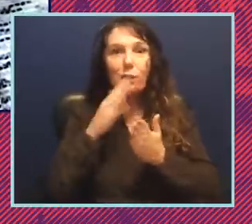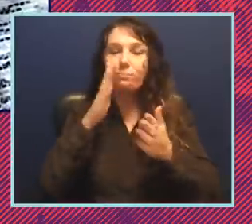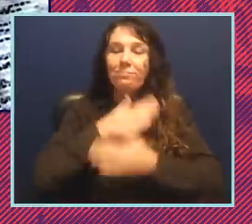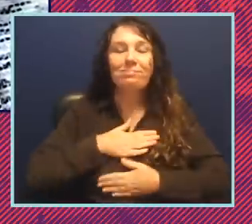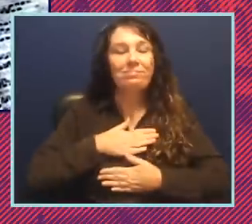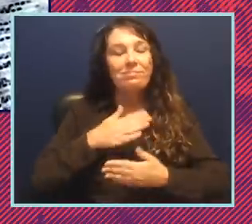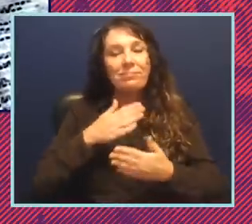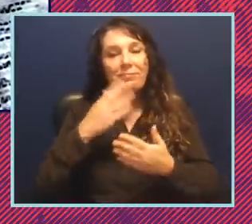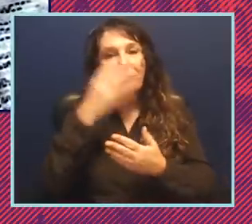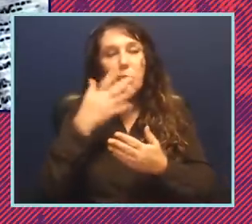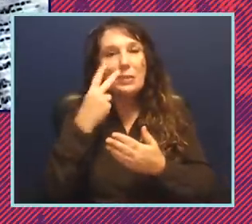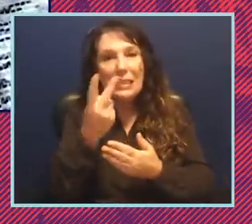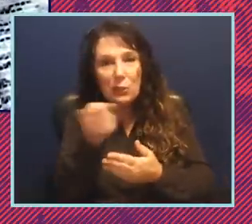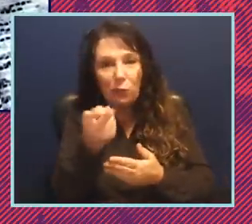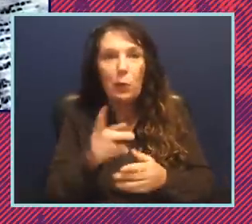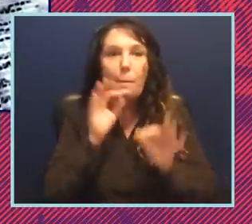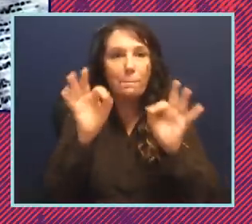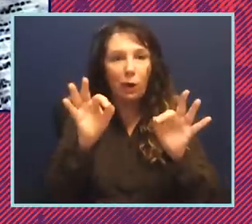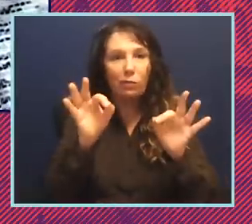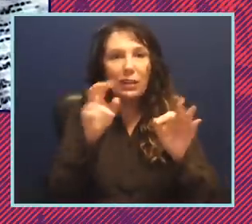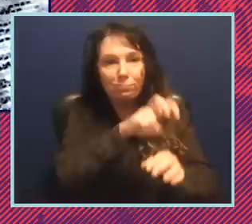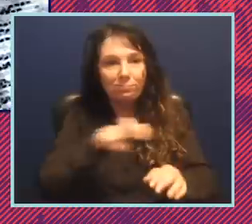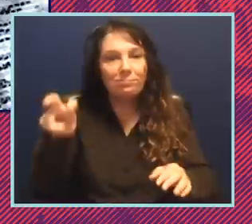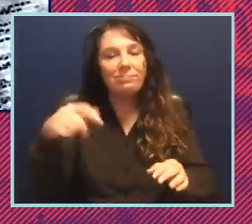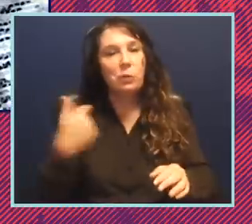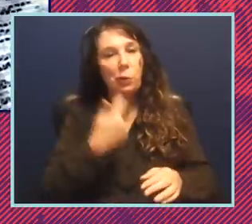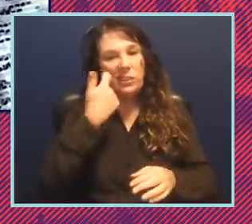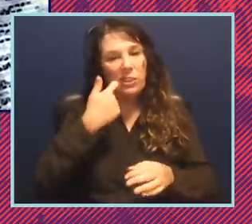like a perfect segue. We were just talking about — I'm not sure if you heard Deborah,